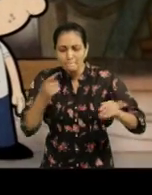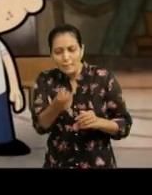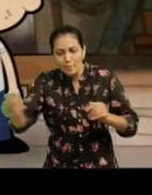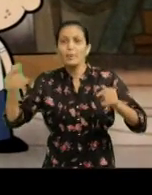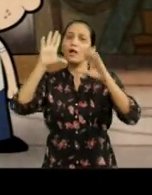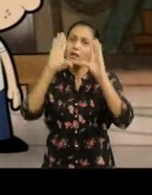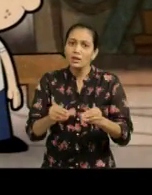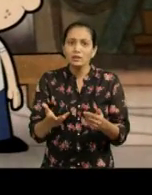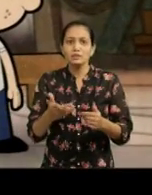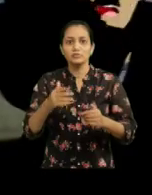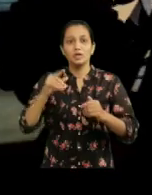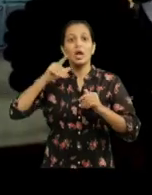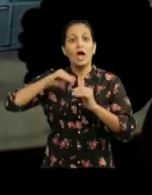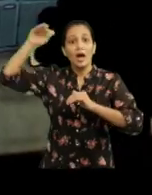and work more than adult workers.